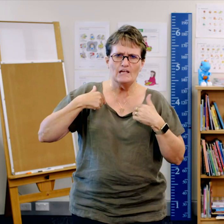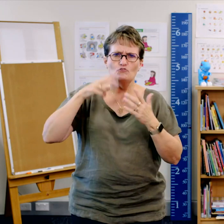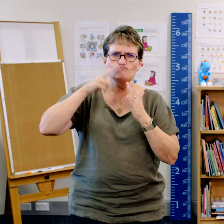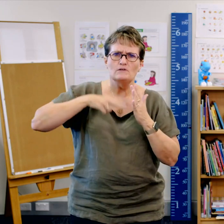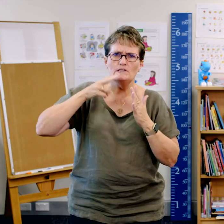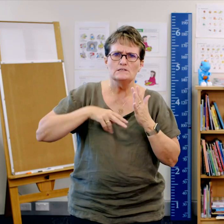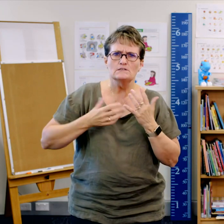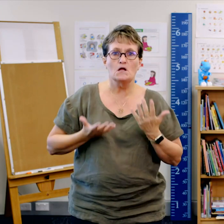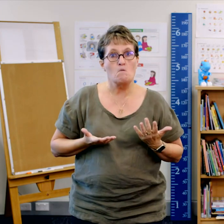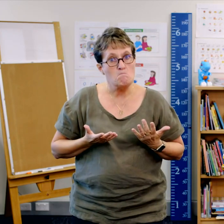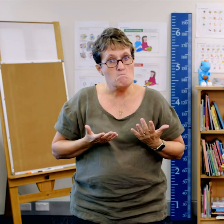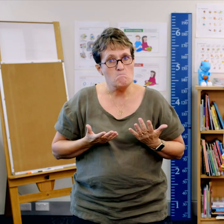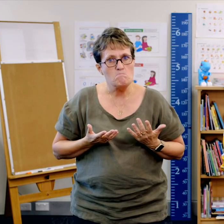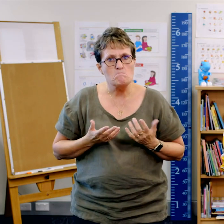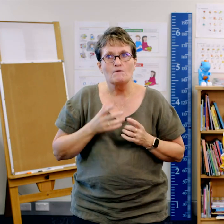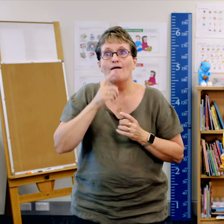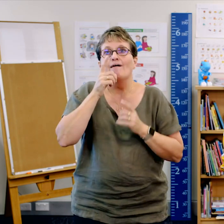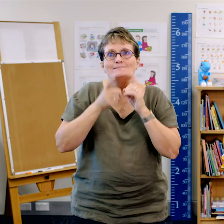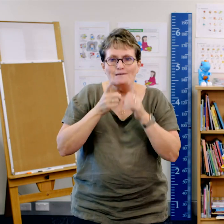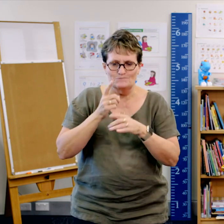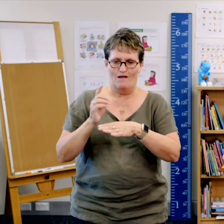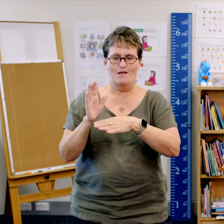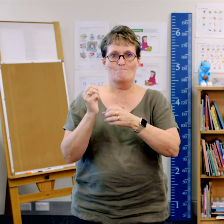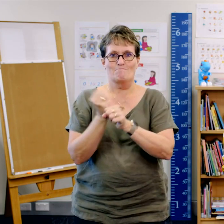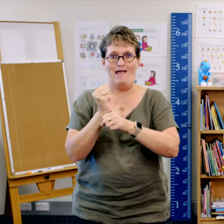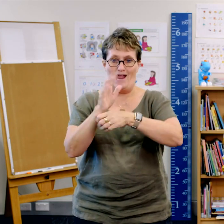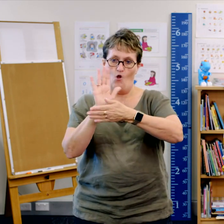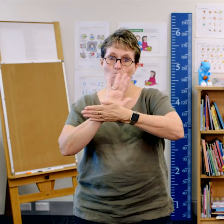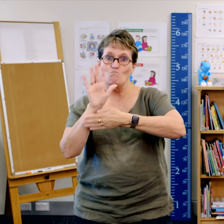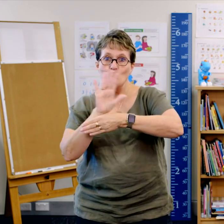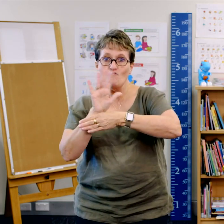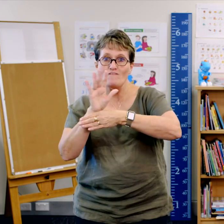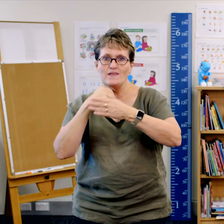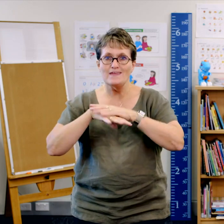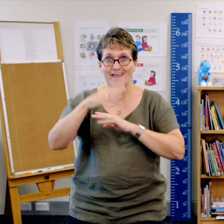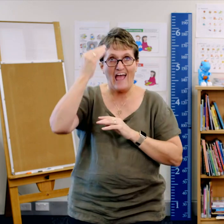Often, creating a movie in our head helps us to see the characters,